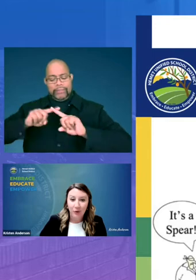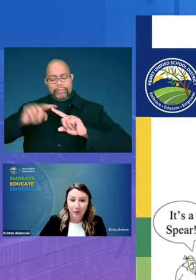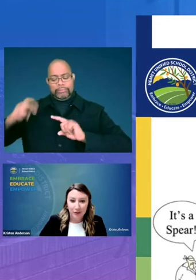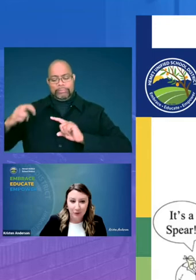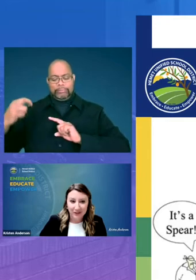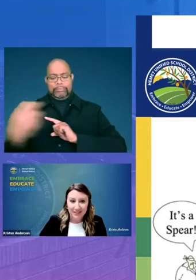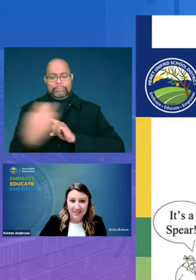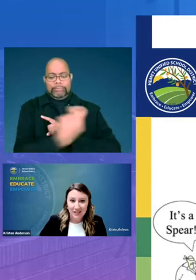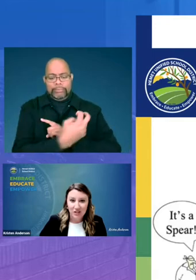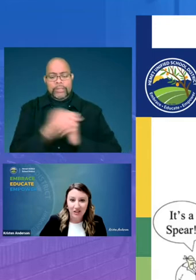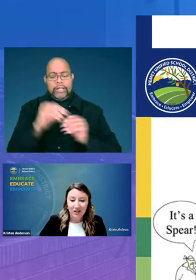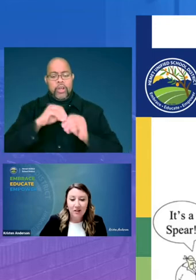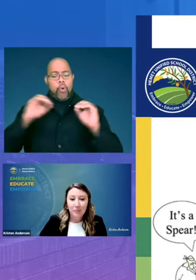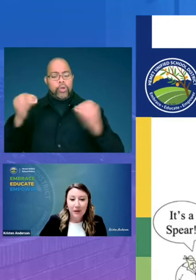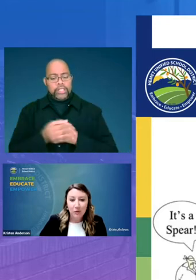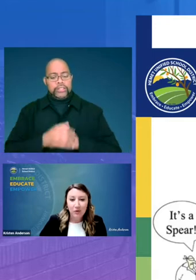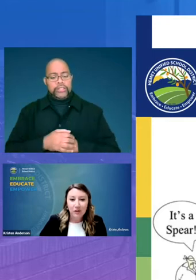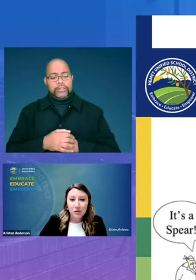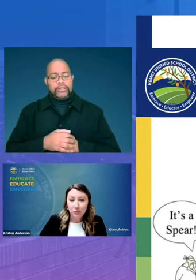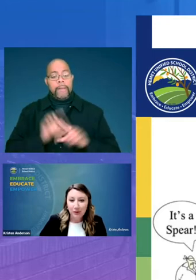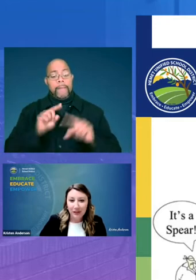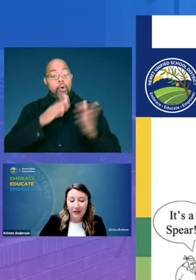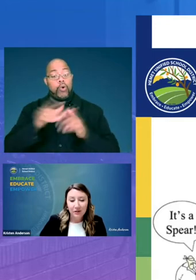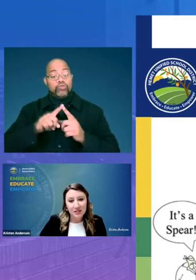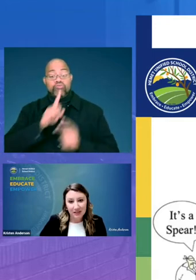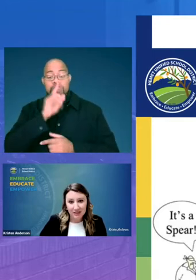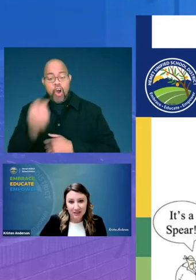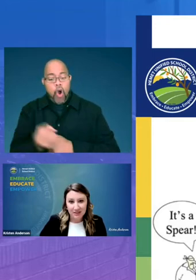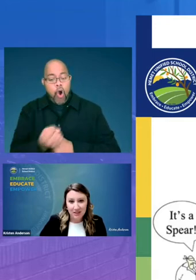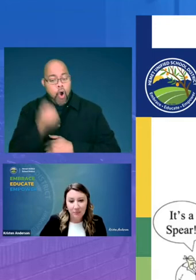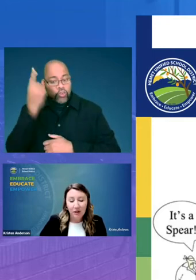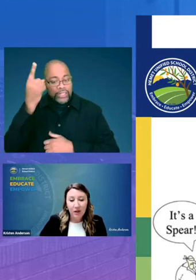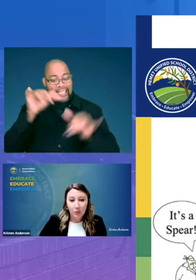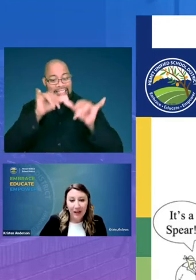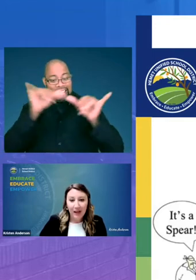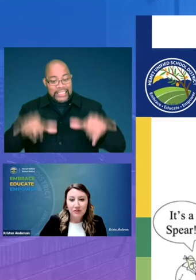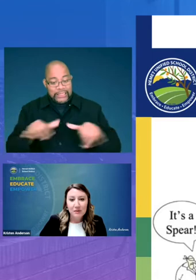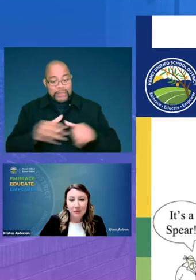over our organization but in order to really understand the system we have to be able to